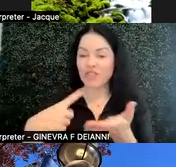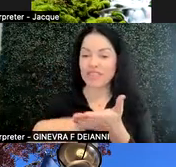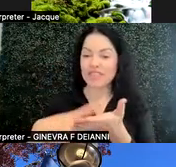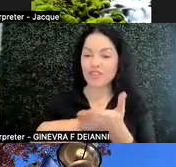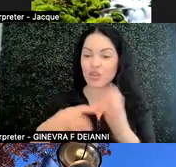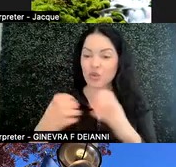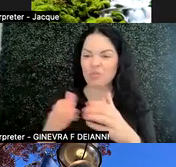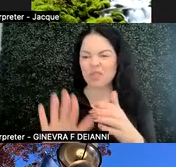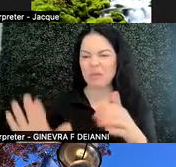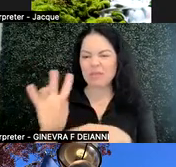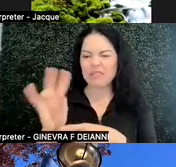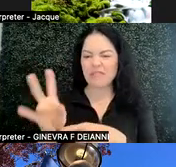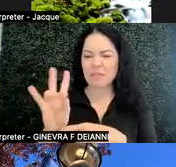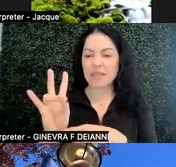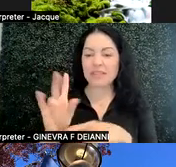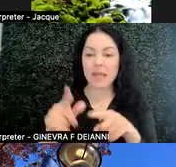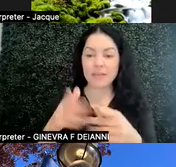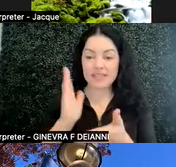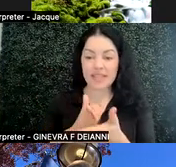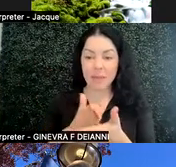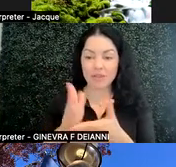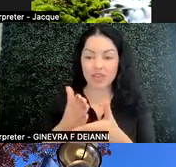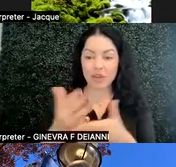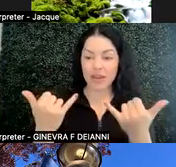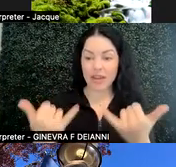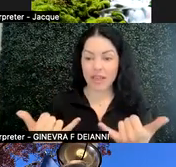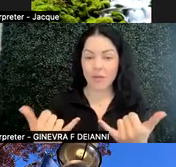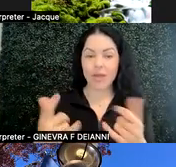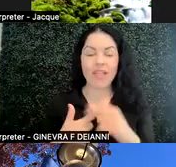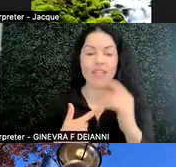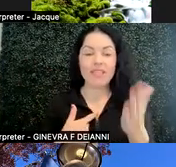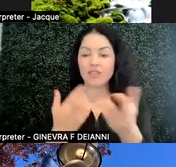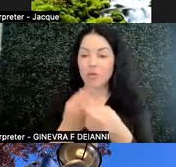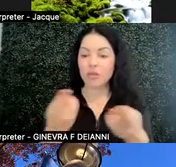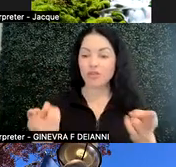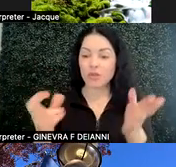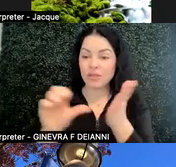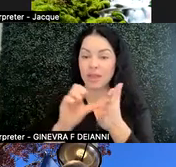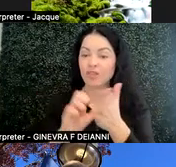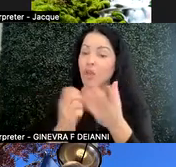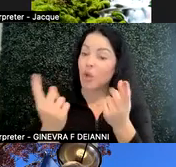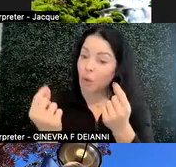But I'm going to stop sharing now. I'm going to share, there's our resources page. You're going to discuss what would you